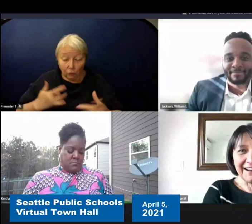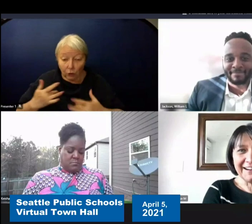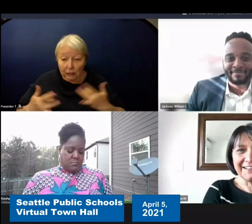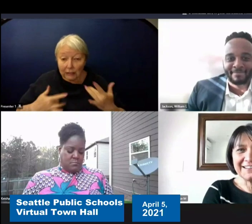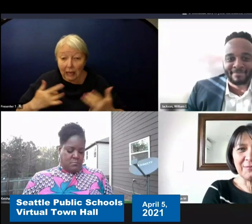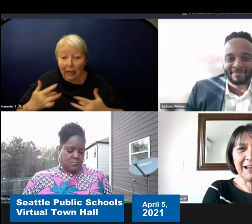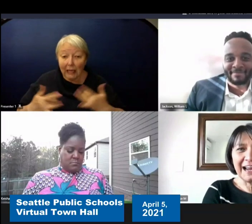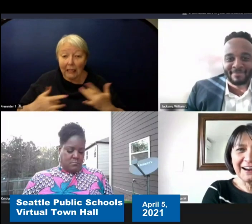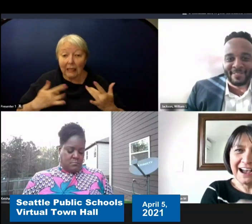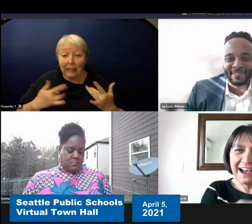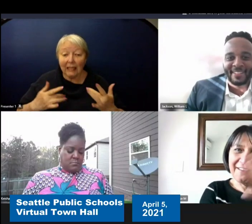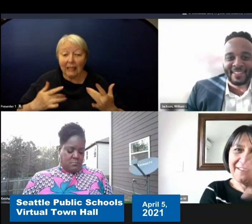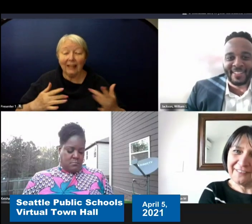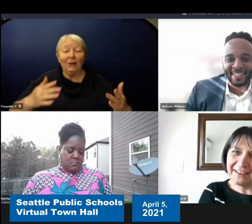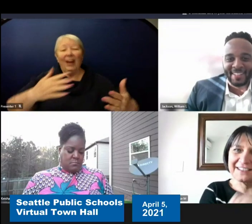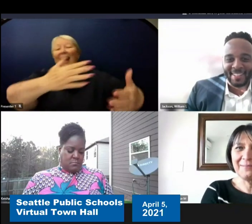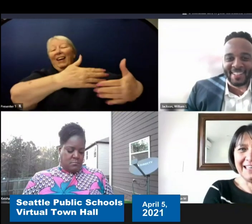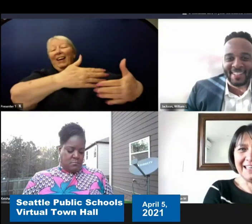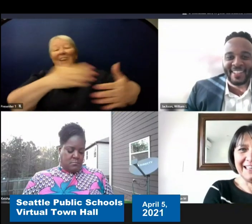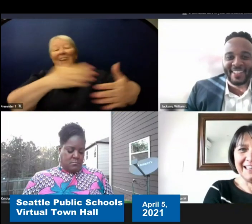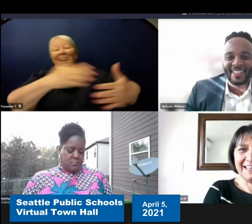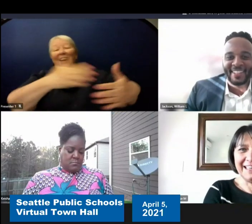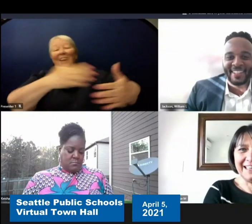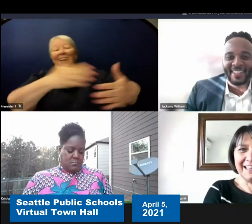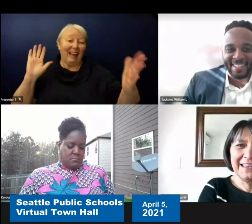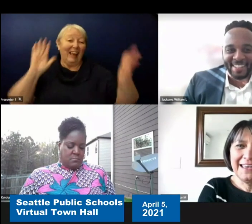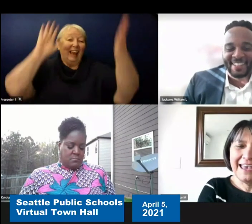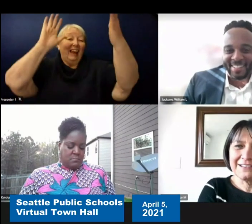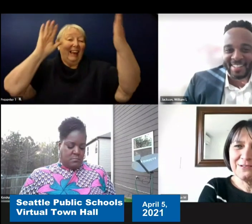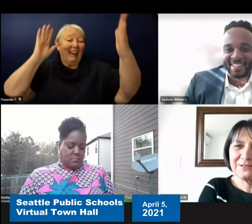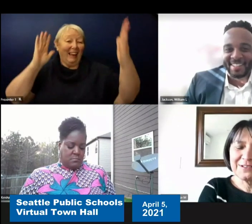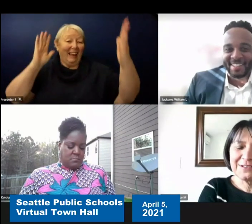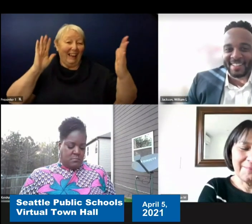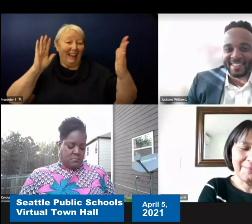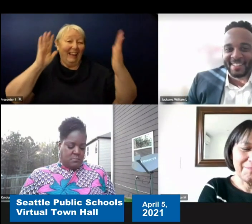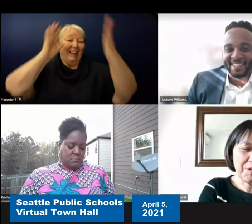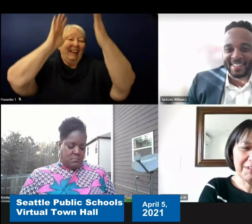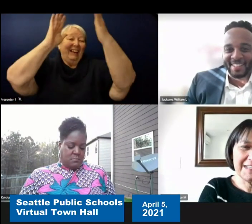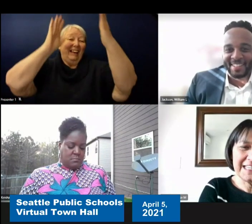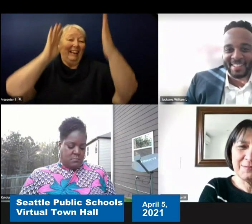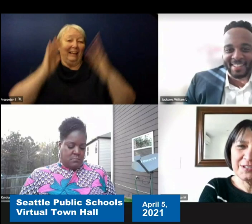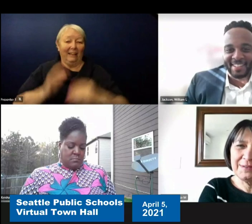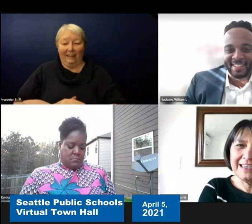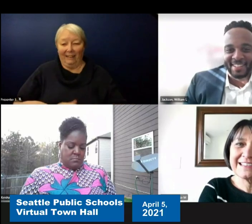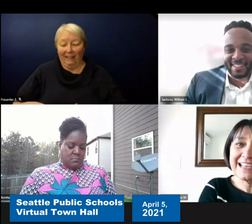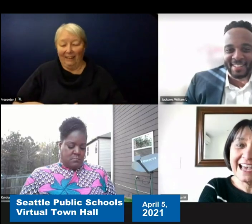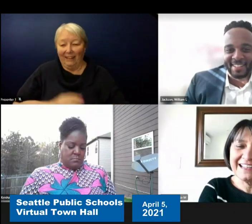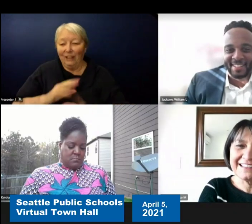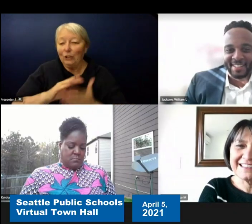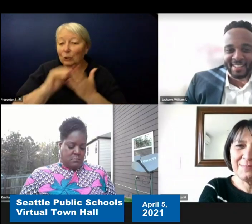There were air high-fives coming in. And students really seemed to be excited to see people